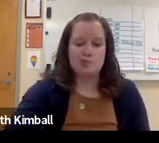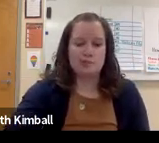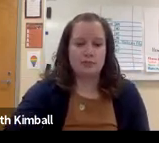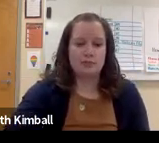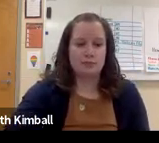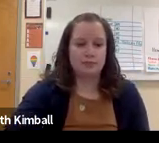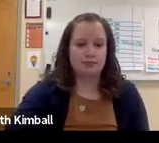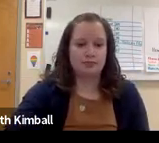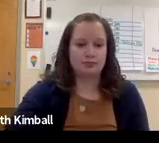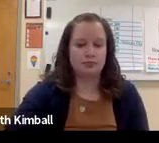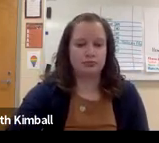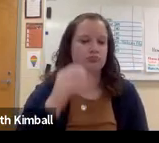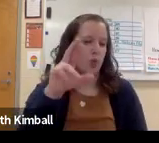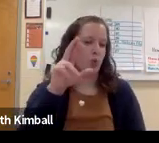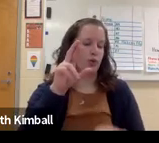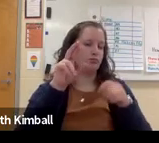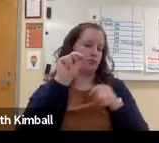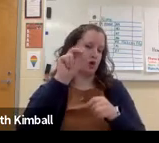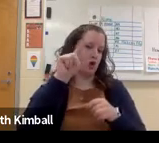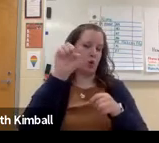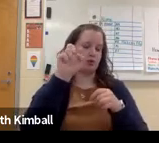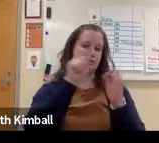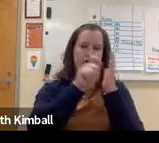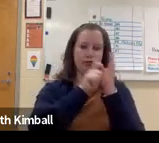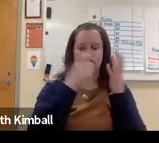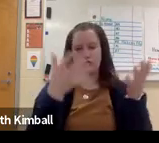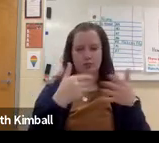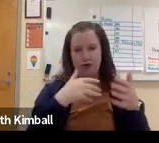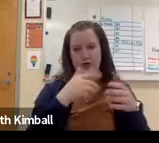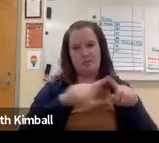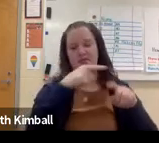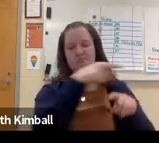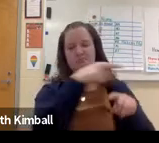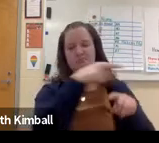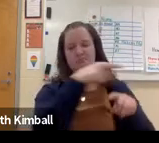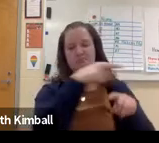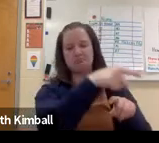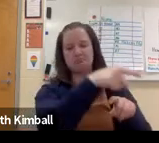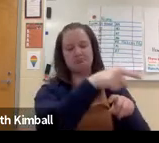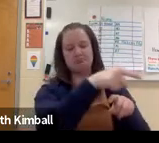for the cards, where they're able to see the captions and/or note taker.